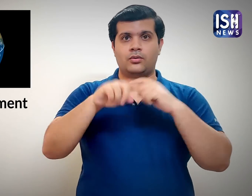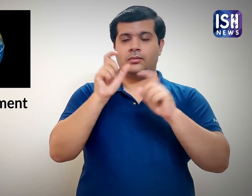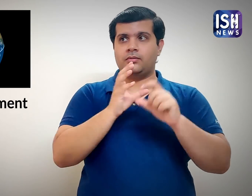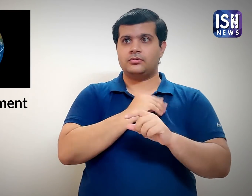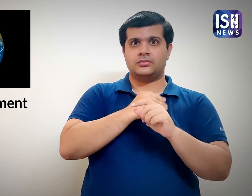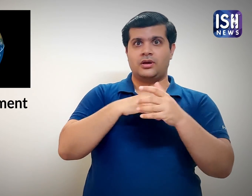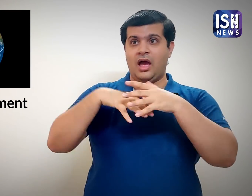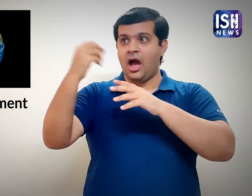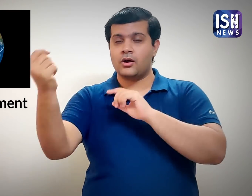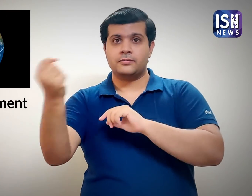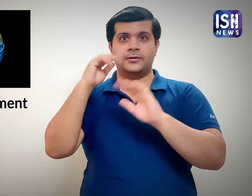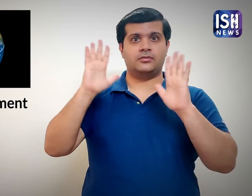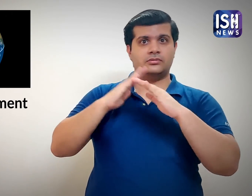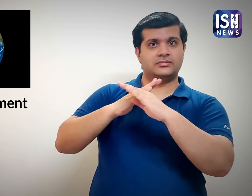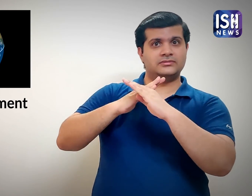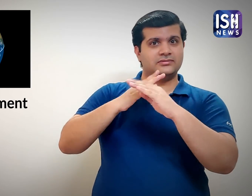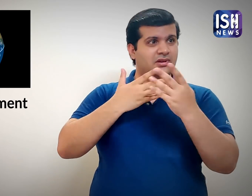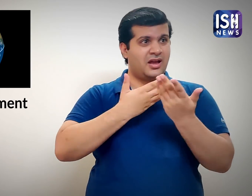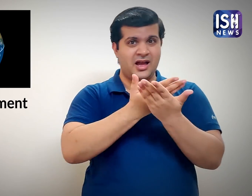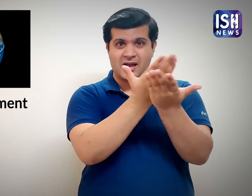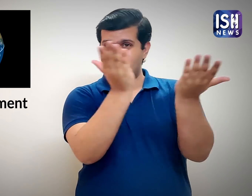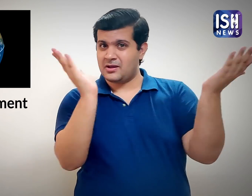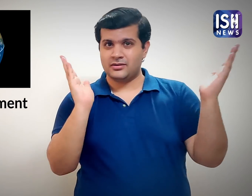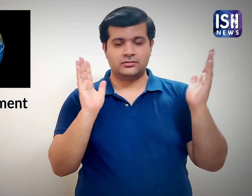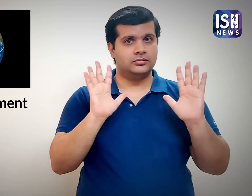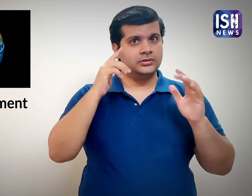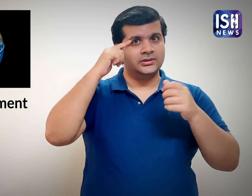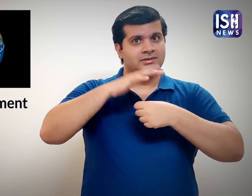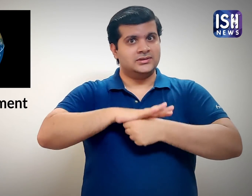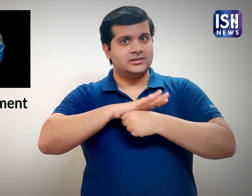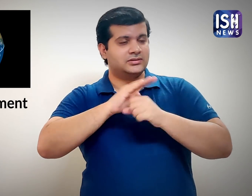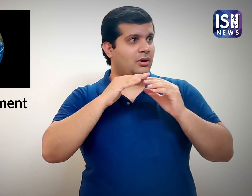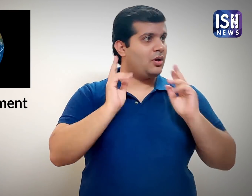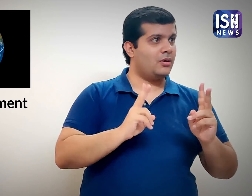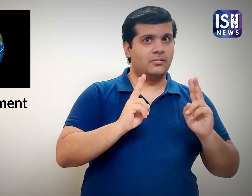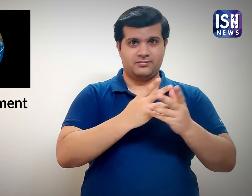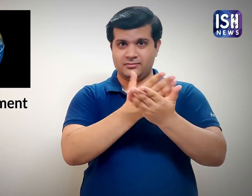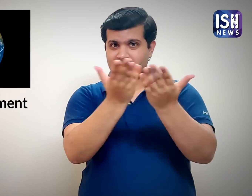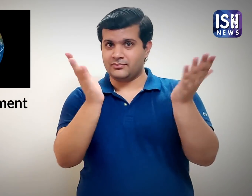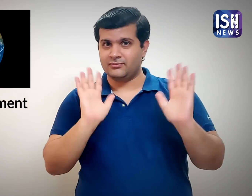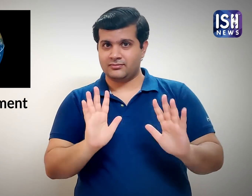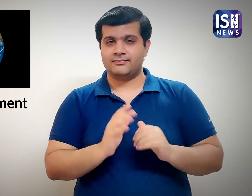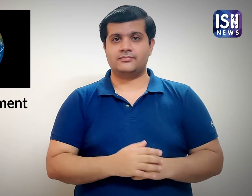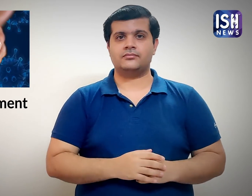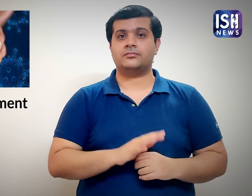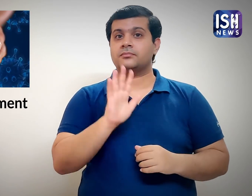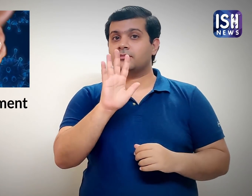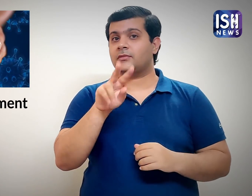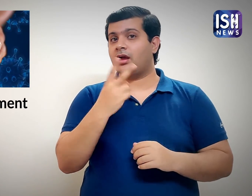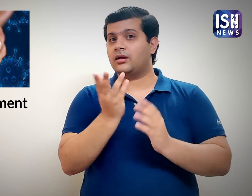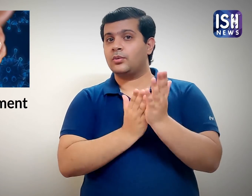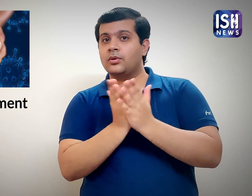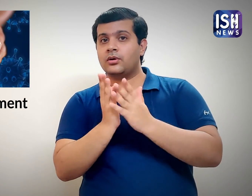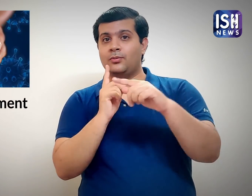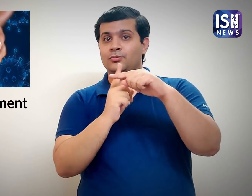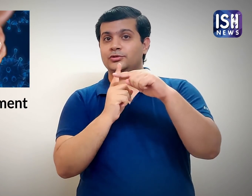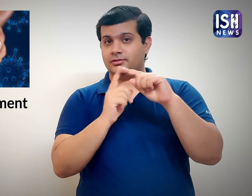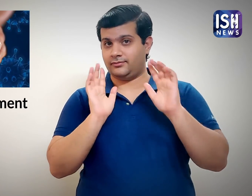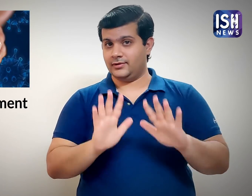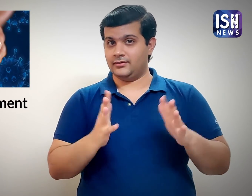Humans fear going outside, thinking they may contract the virus. However, there are positives to this.